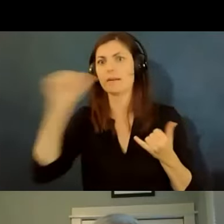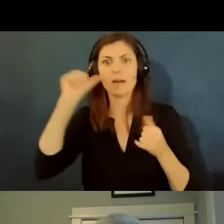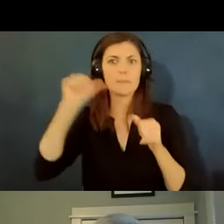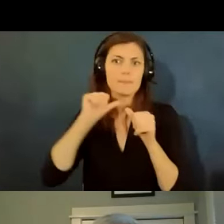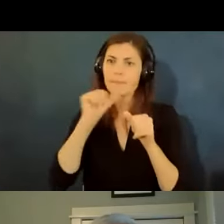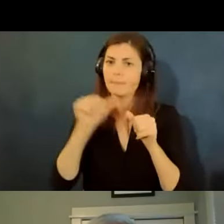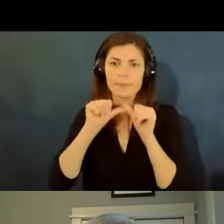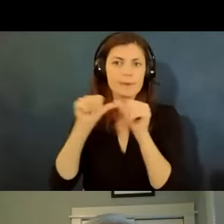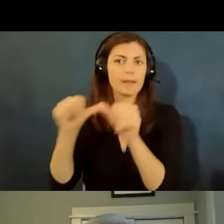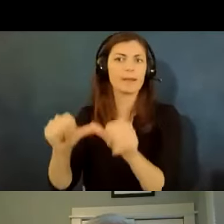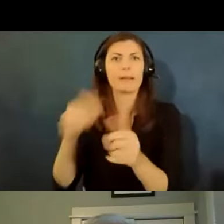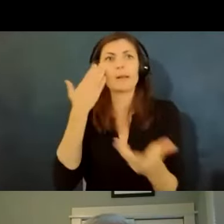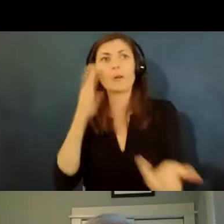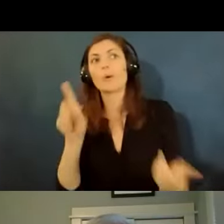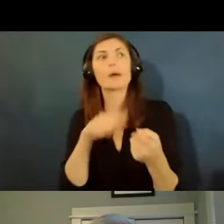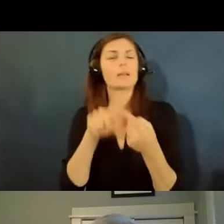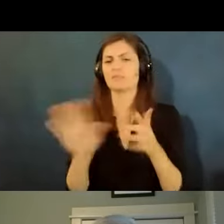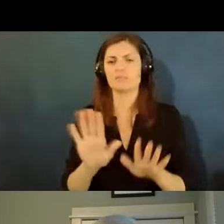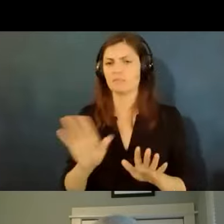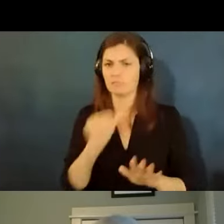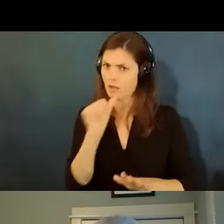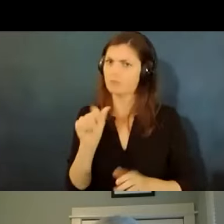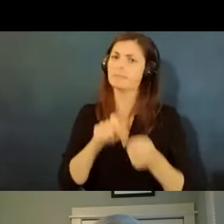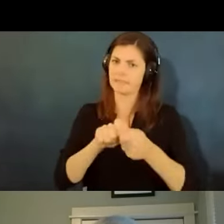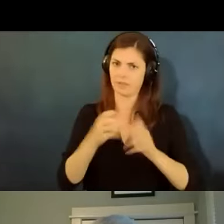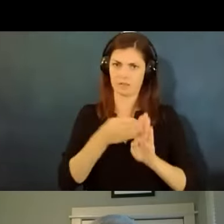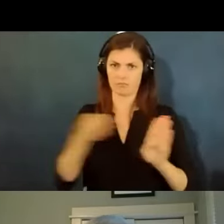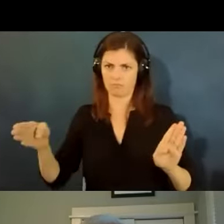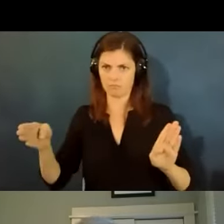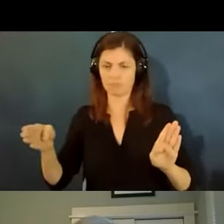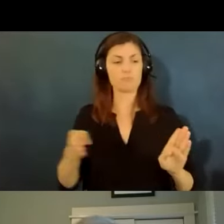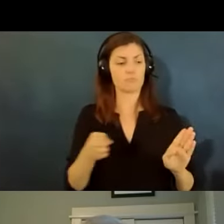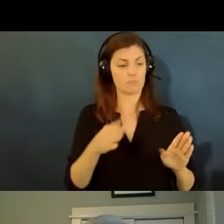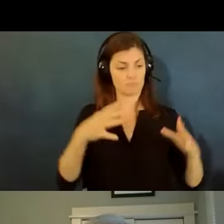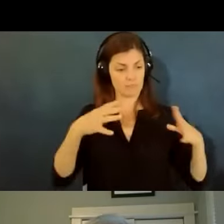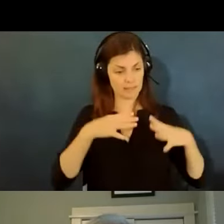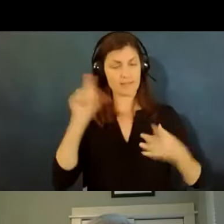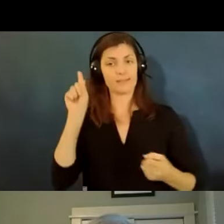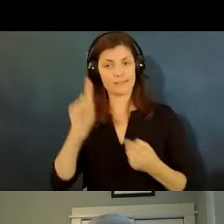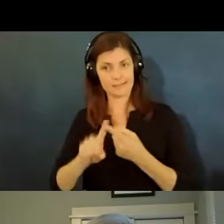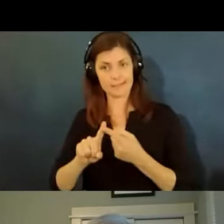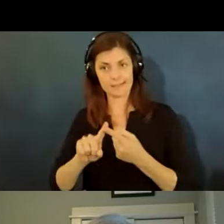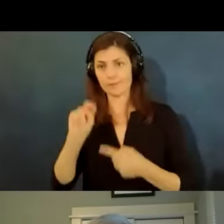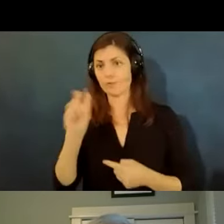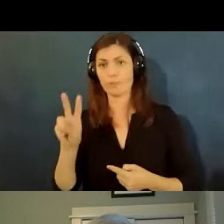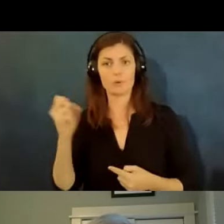knows when or if none of that kind of stuff it's like until you know november 12th um